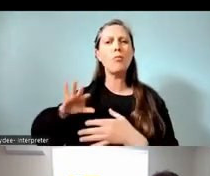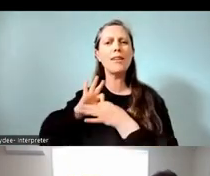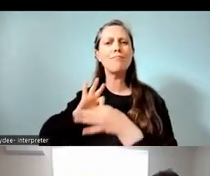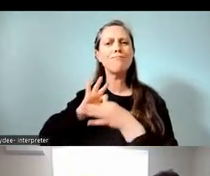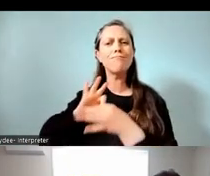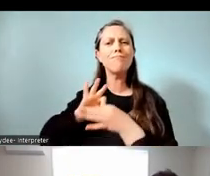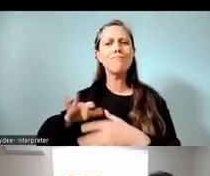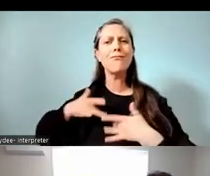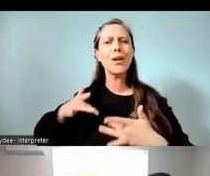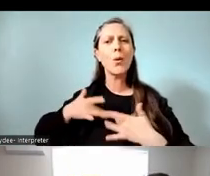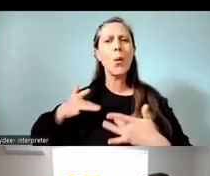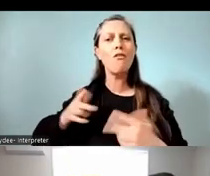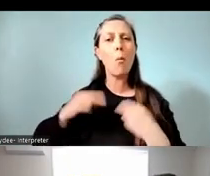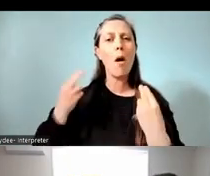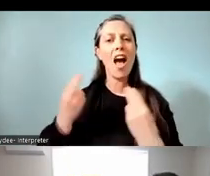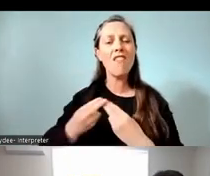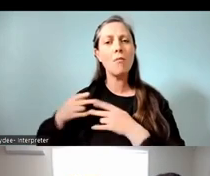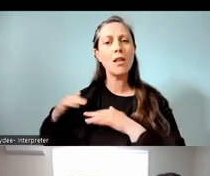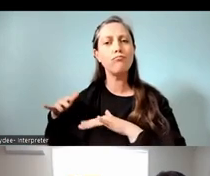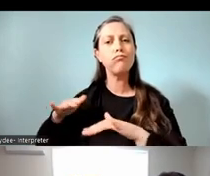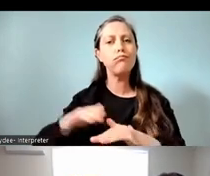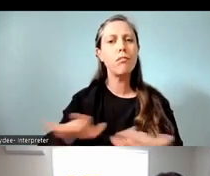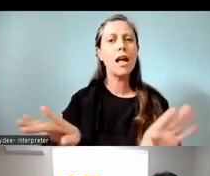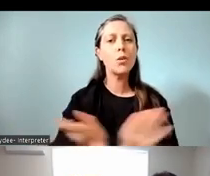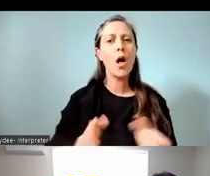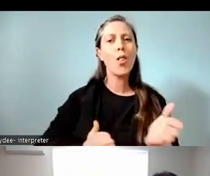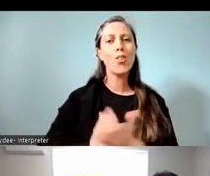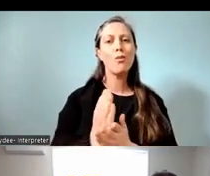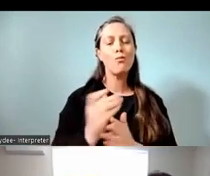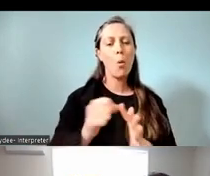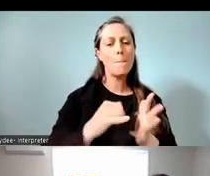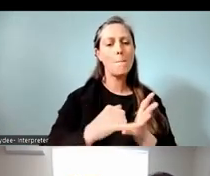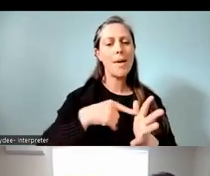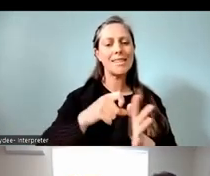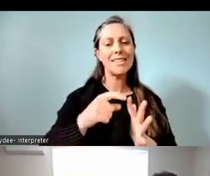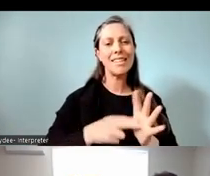with my family who also come through Pasadena those years ago, and well obviously kids now.